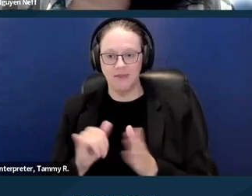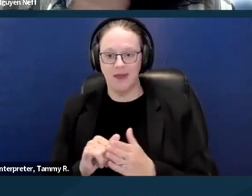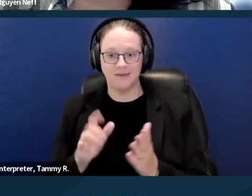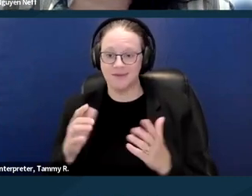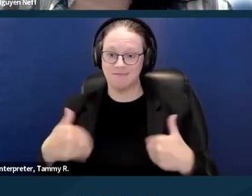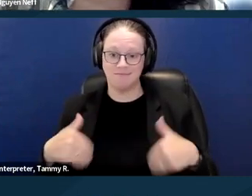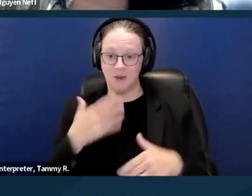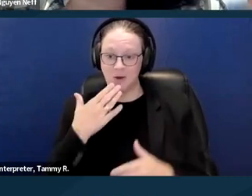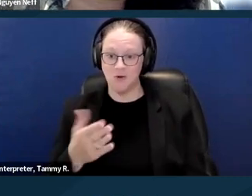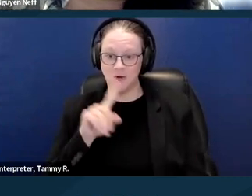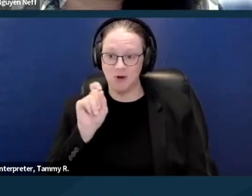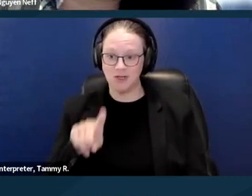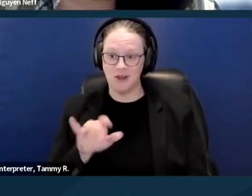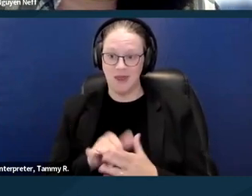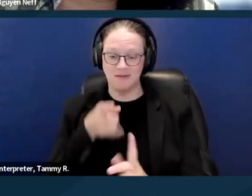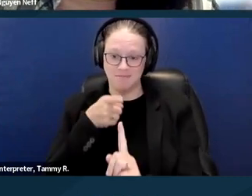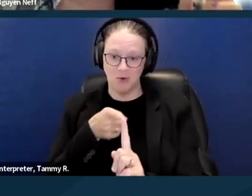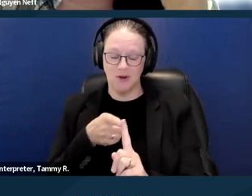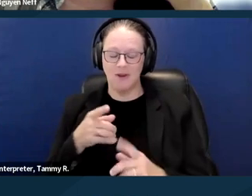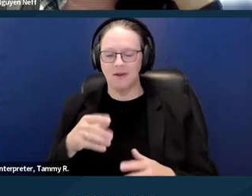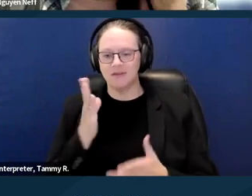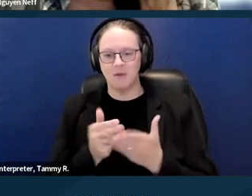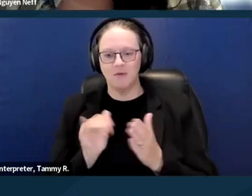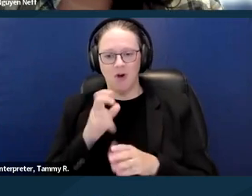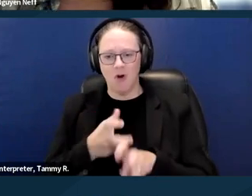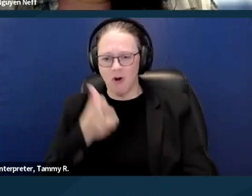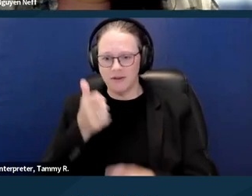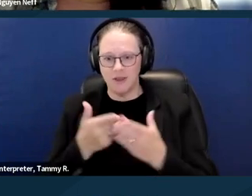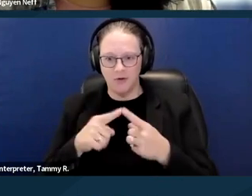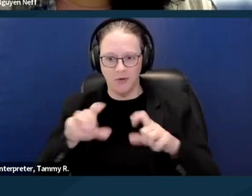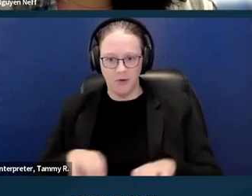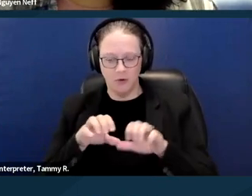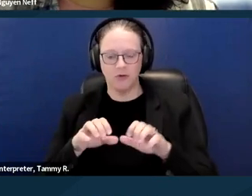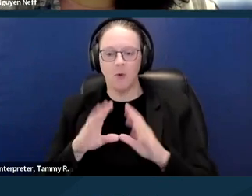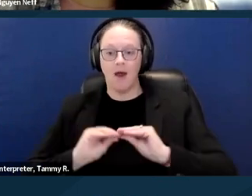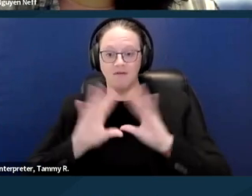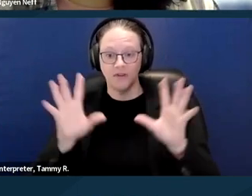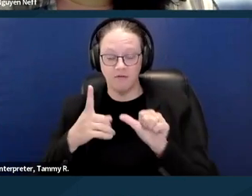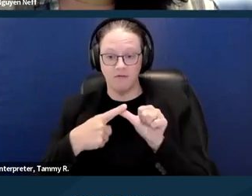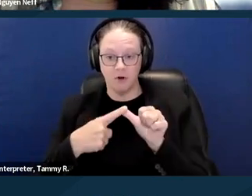and the sort of the hardest thing to do. So the most obvious thing, right? Is putting it in as an affirmative defense,